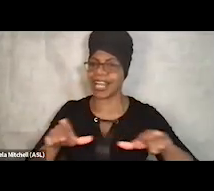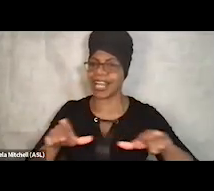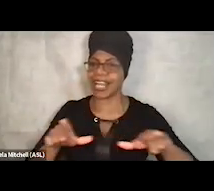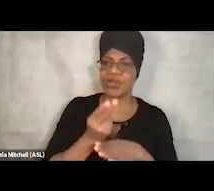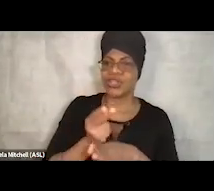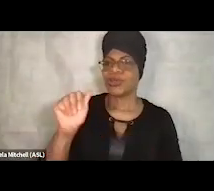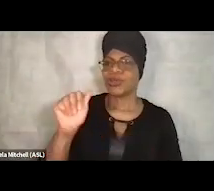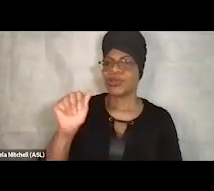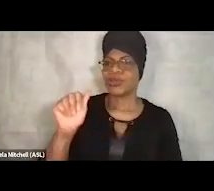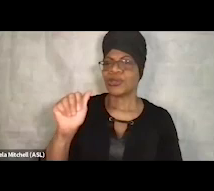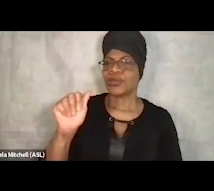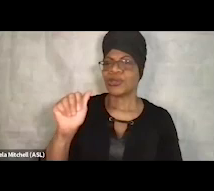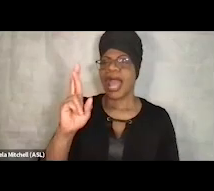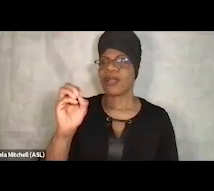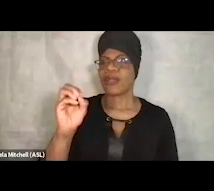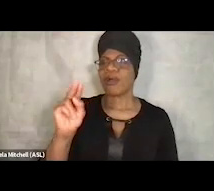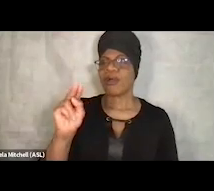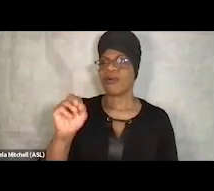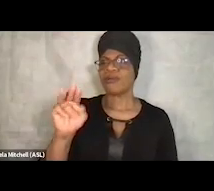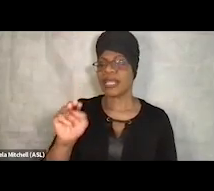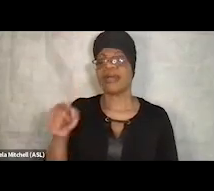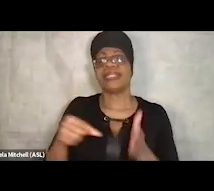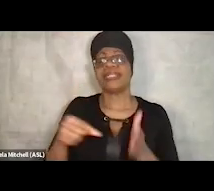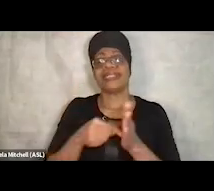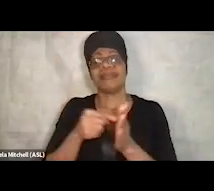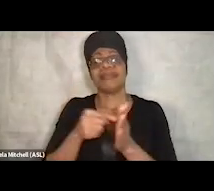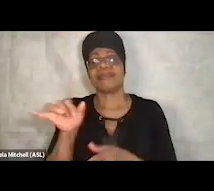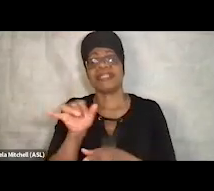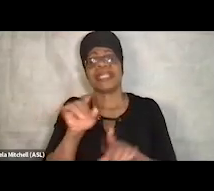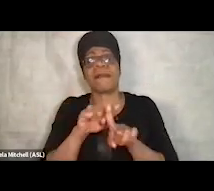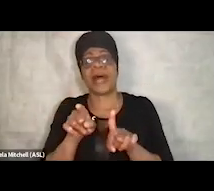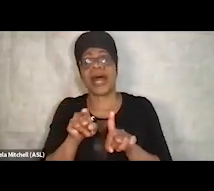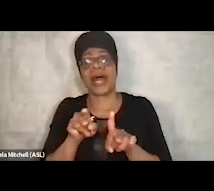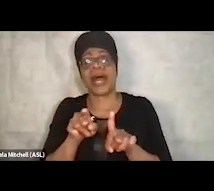Sometimes the same acronym, but they meant different things in the different worlds, whether it was the primary care world